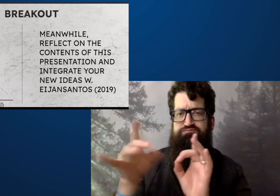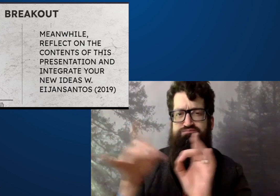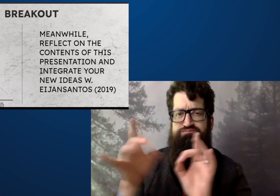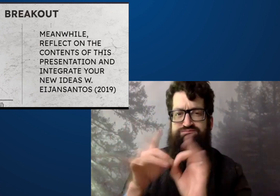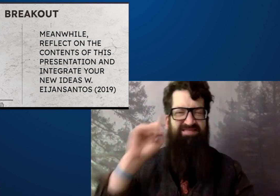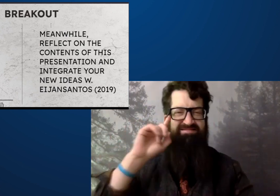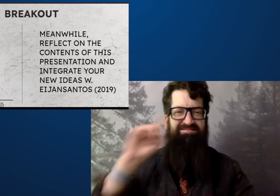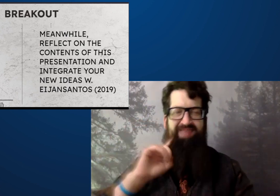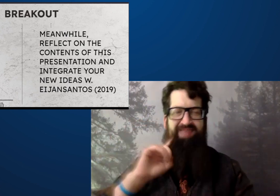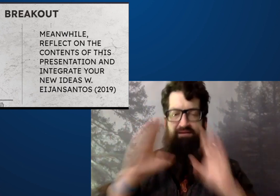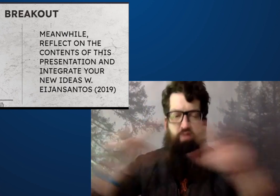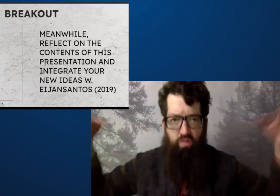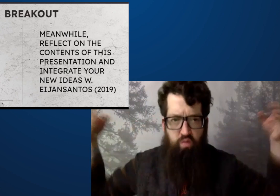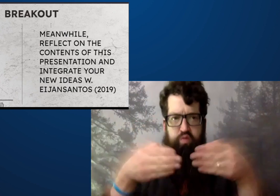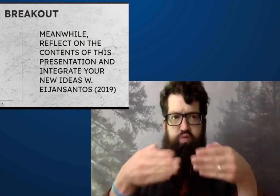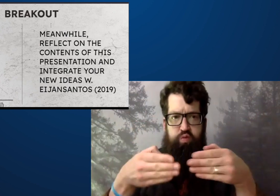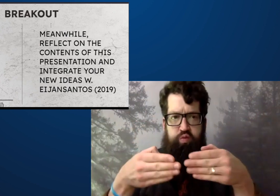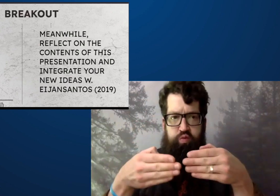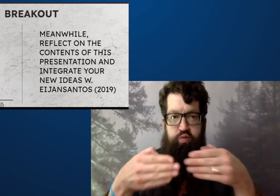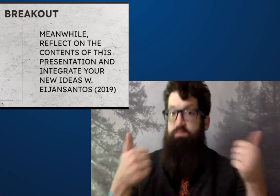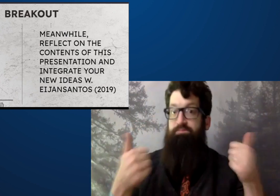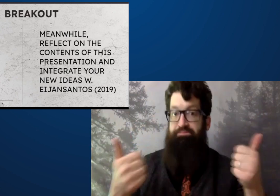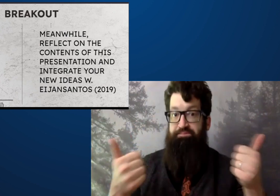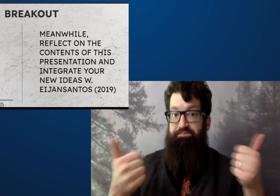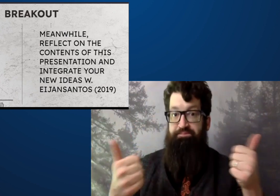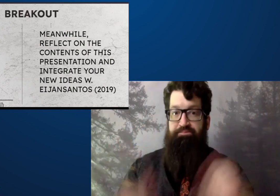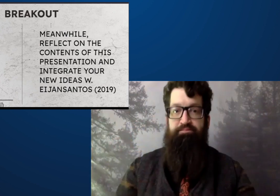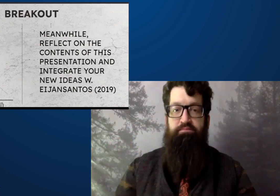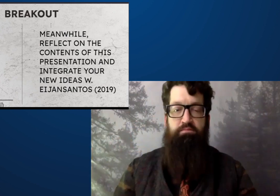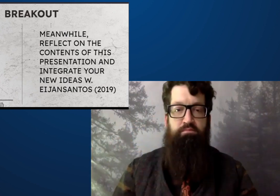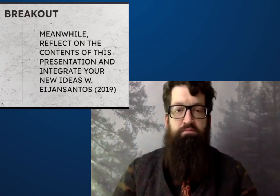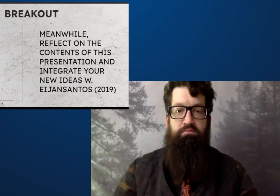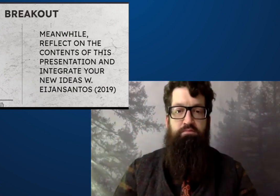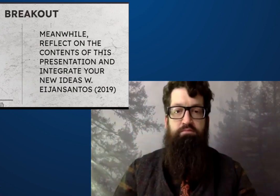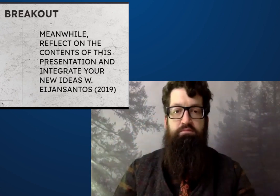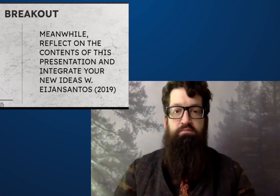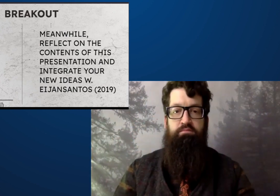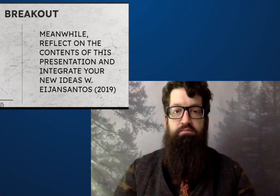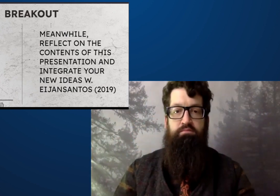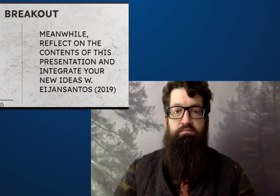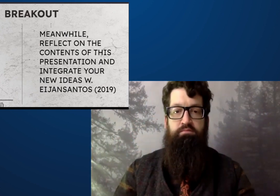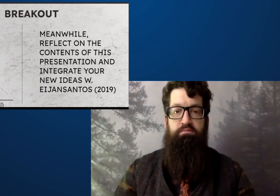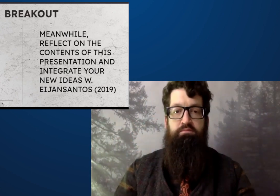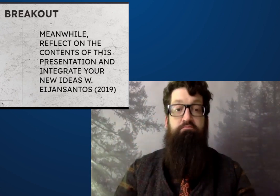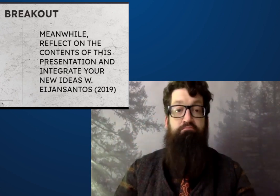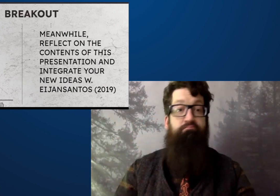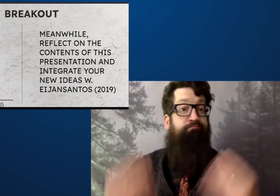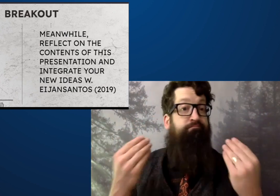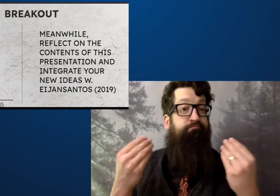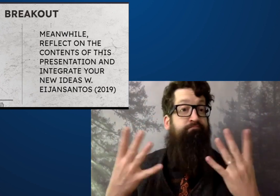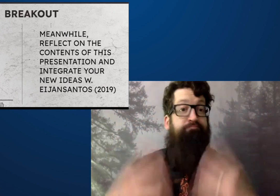Holly mentioned that deaf centric. That's a great Holly.